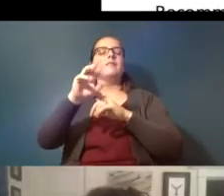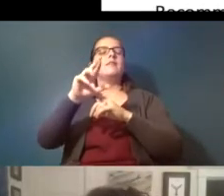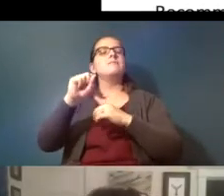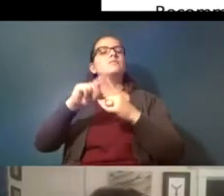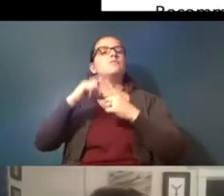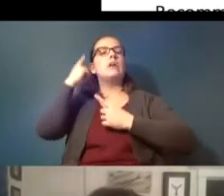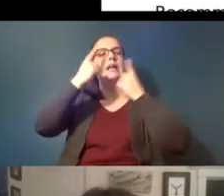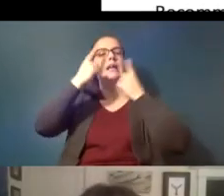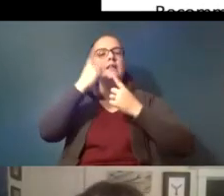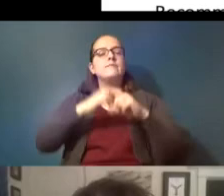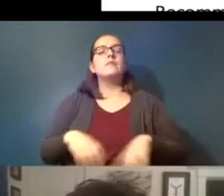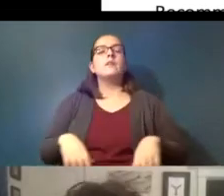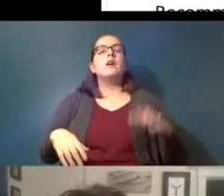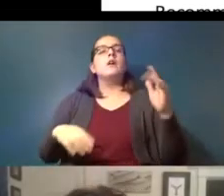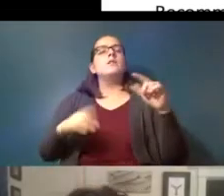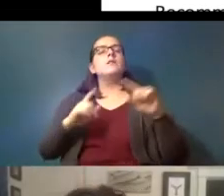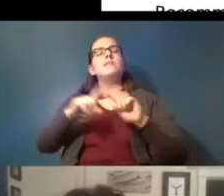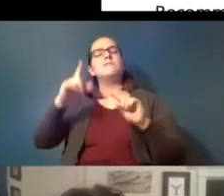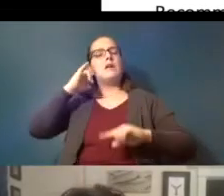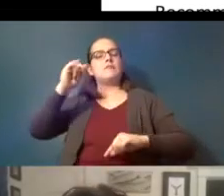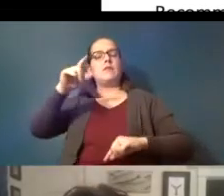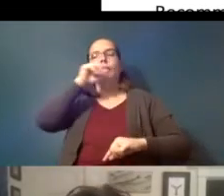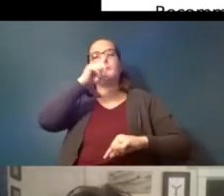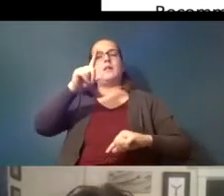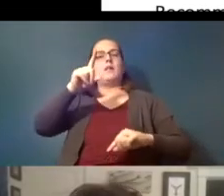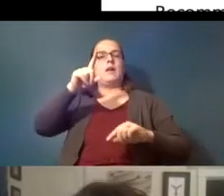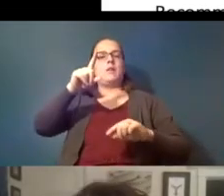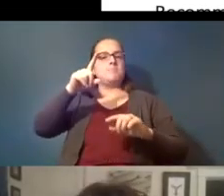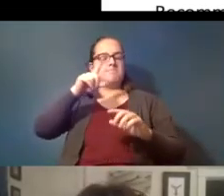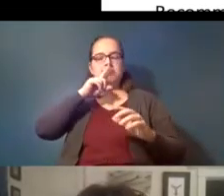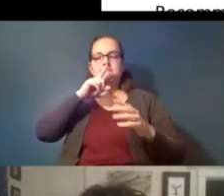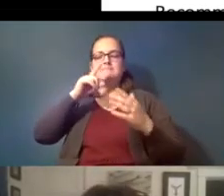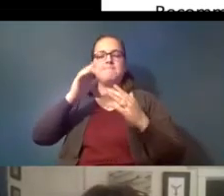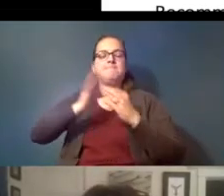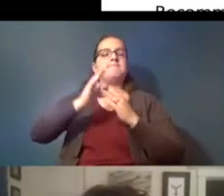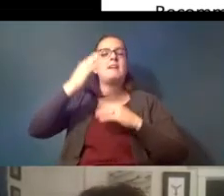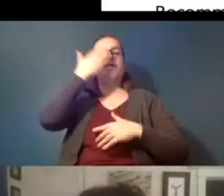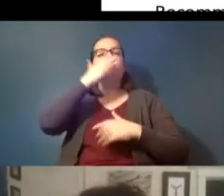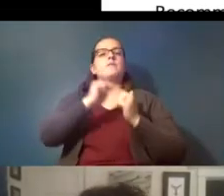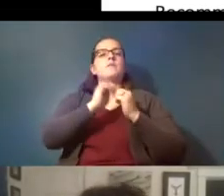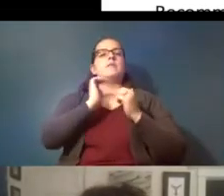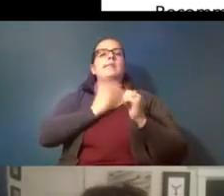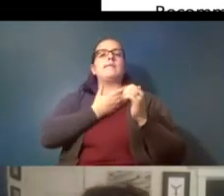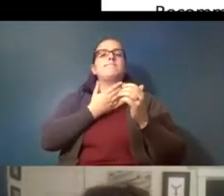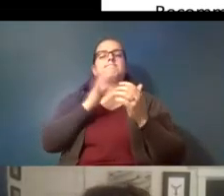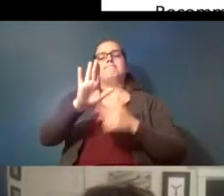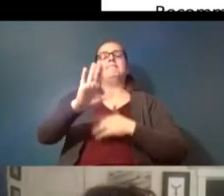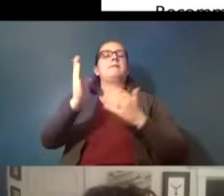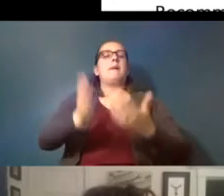but california has really come out in front with their proposed risk assessment framework